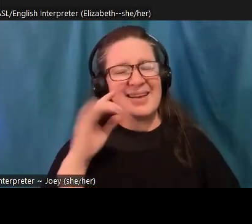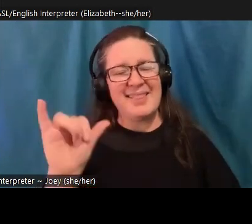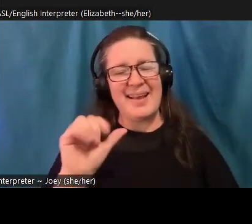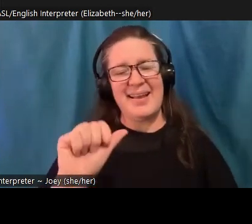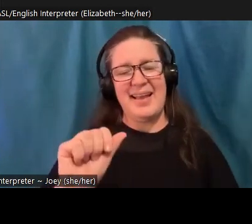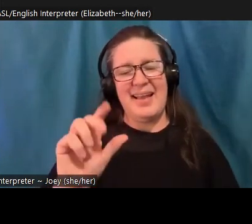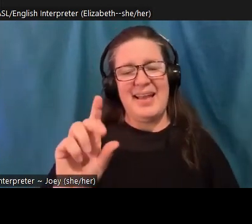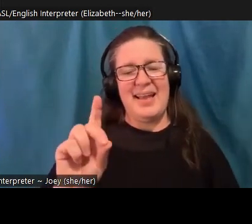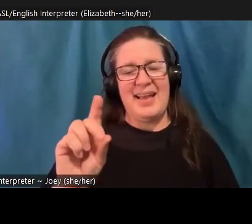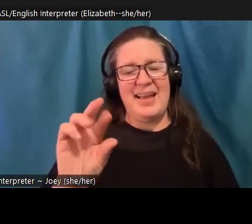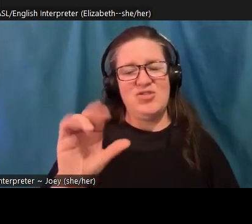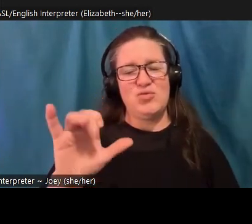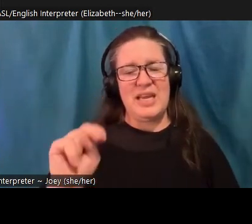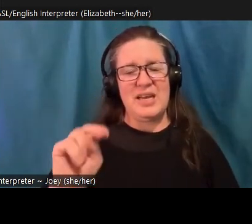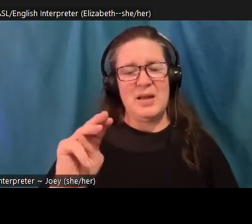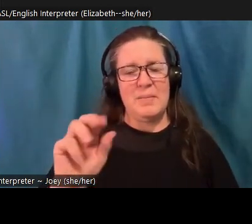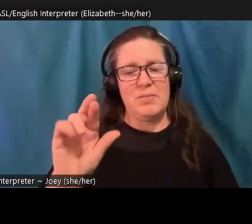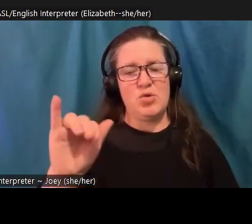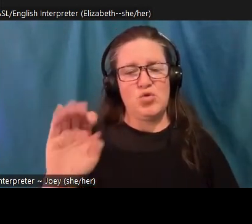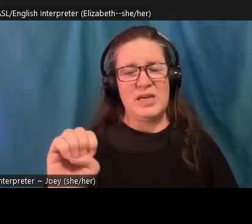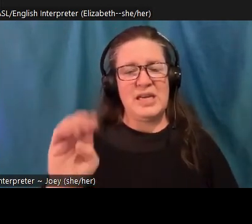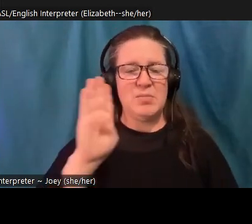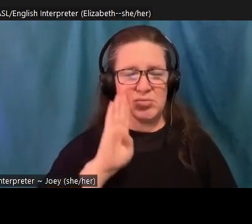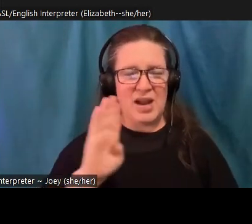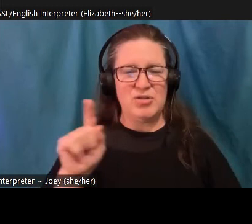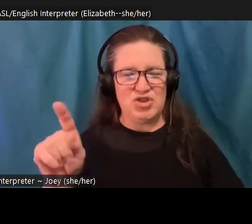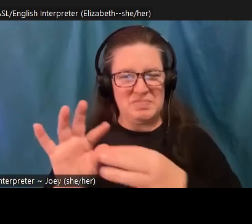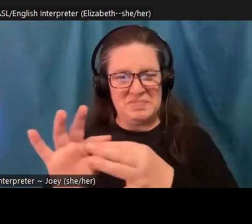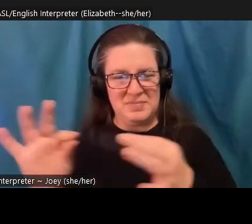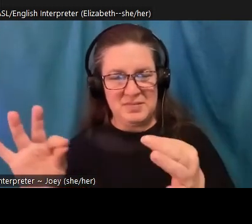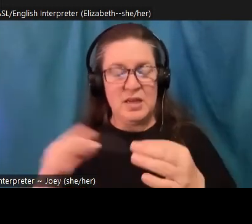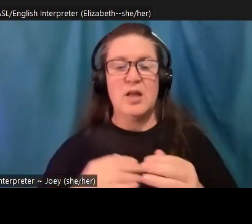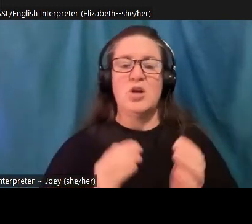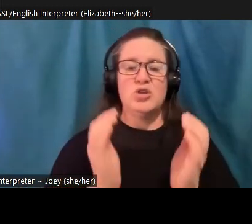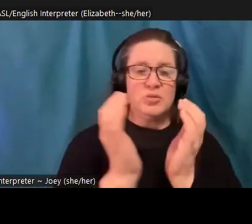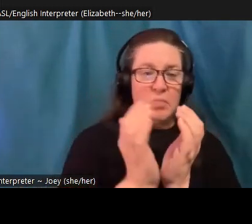from emergent strategy where she says, small is all if, if all if